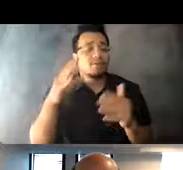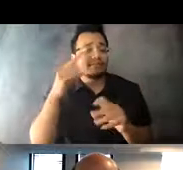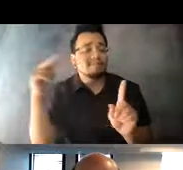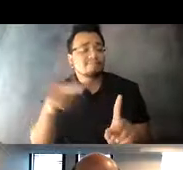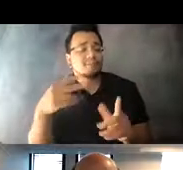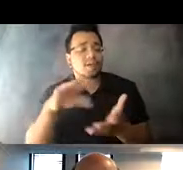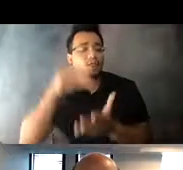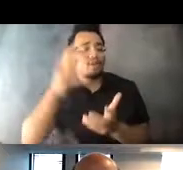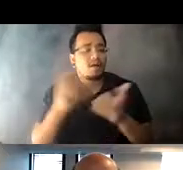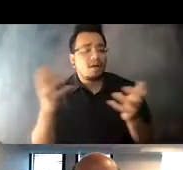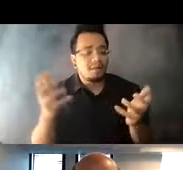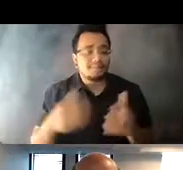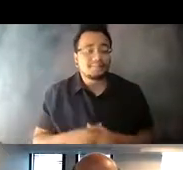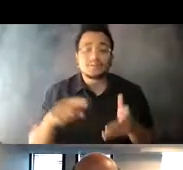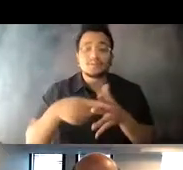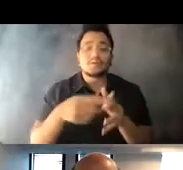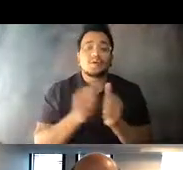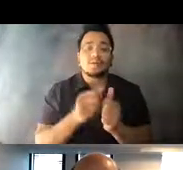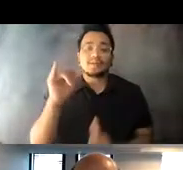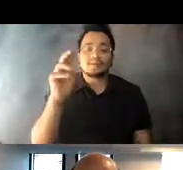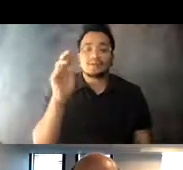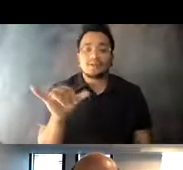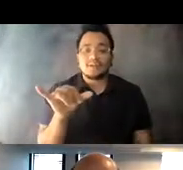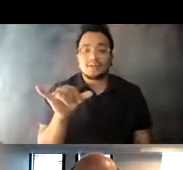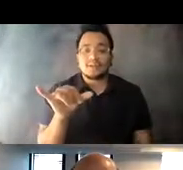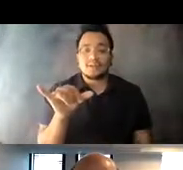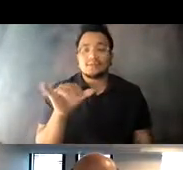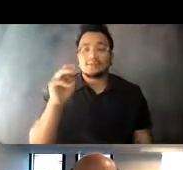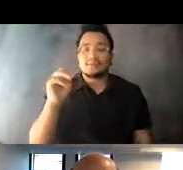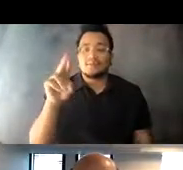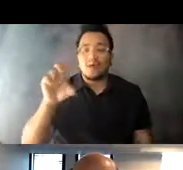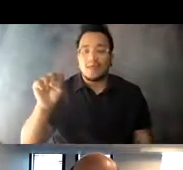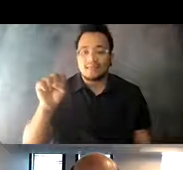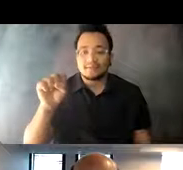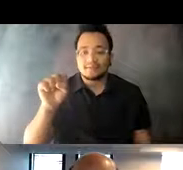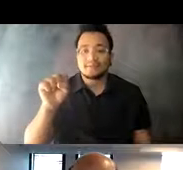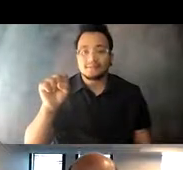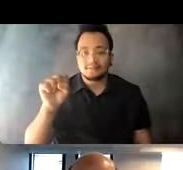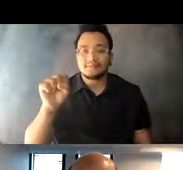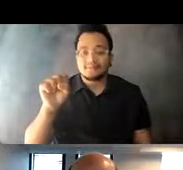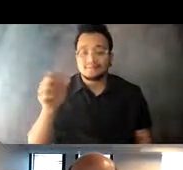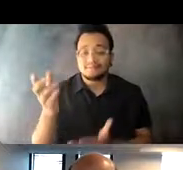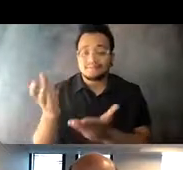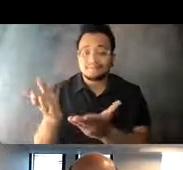14:34:16 We'll start out with jimmy morals in Miami-Dade county. 14:34:17 Jimmy?